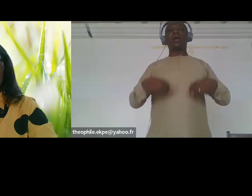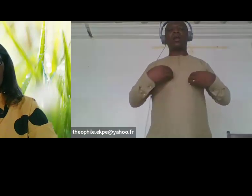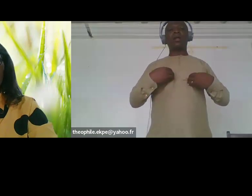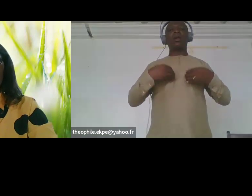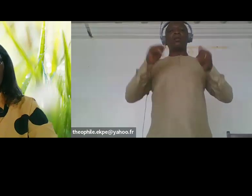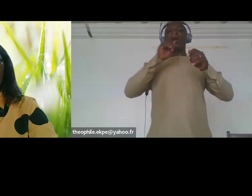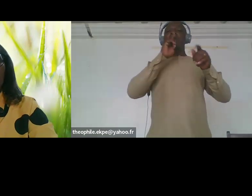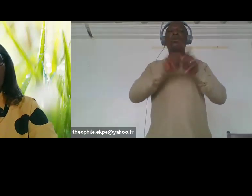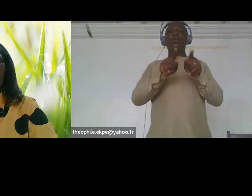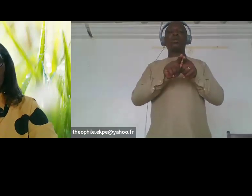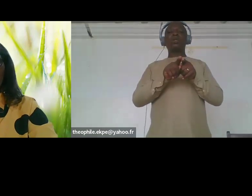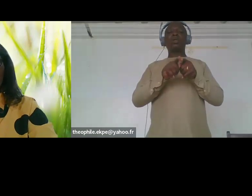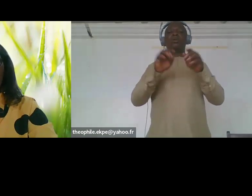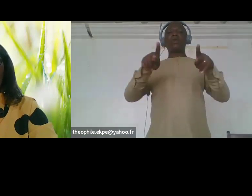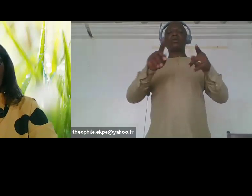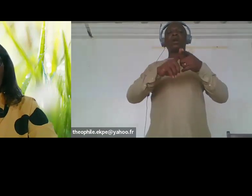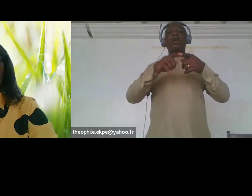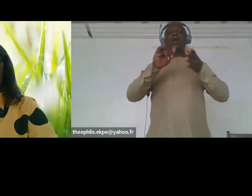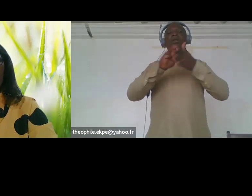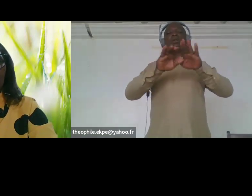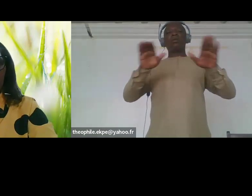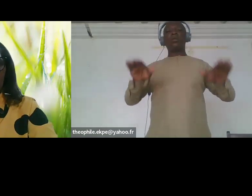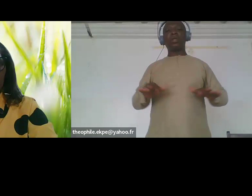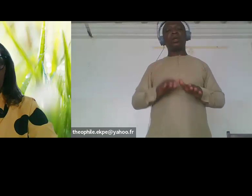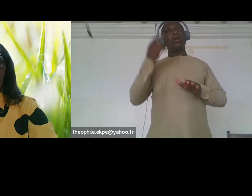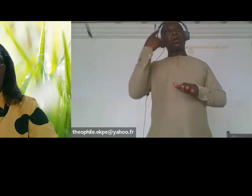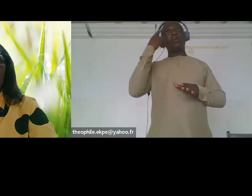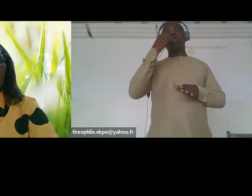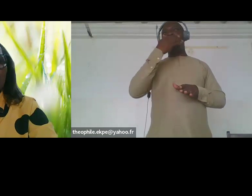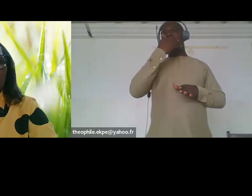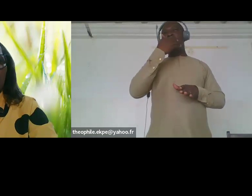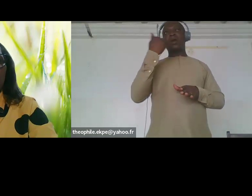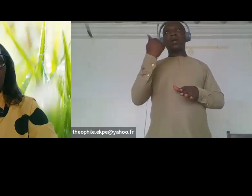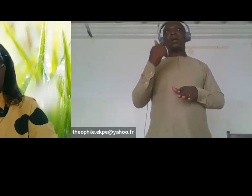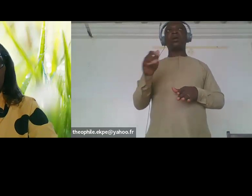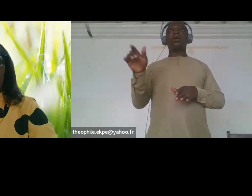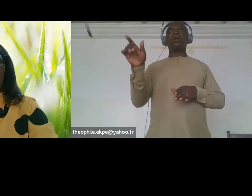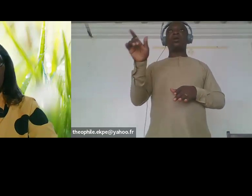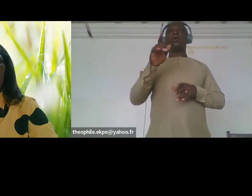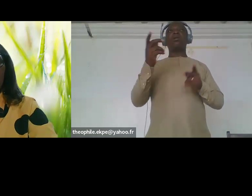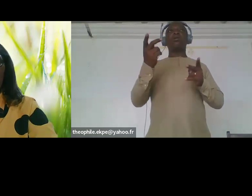improve their agricultural uh product those are some of the idea they came up